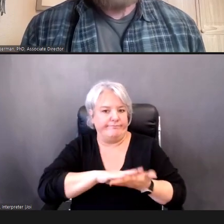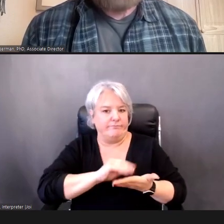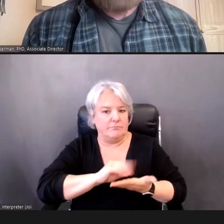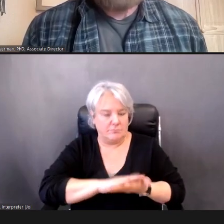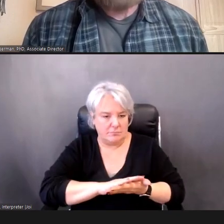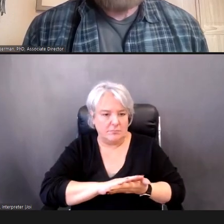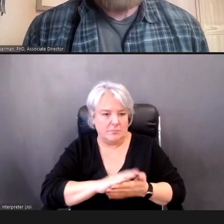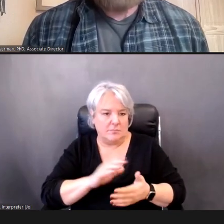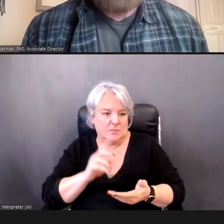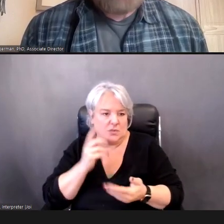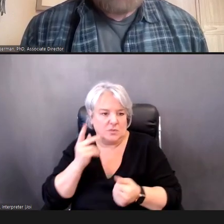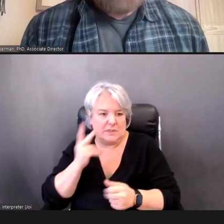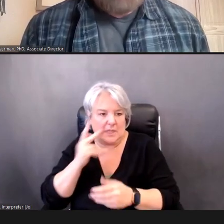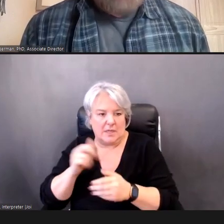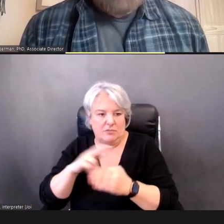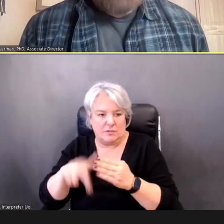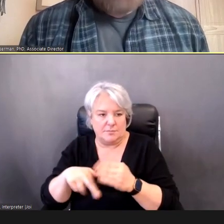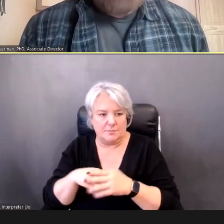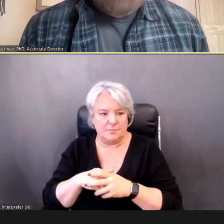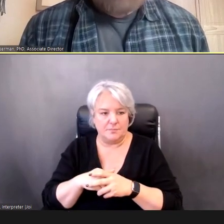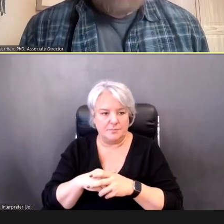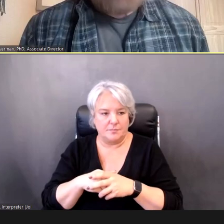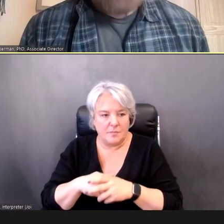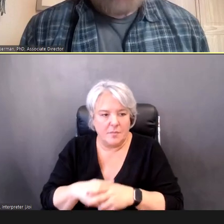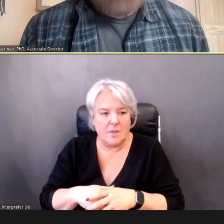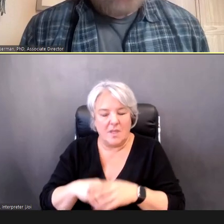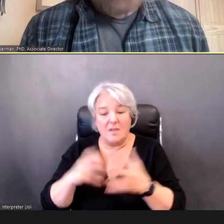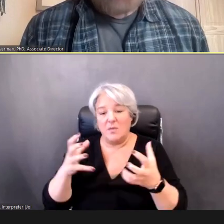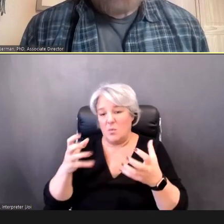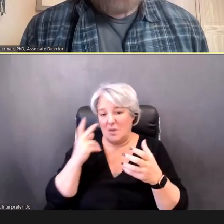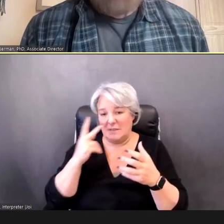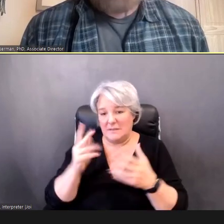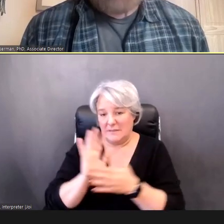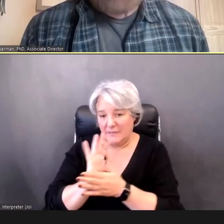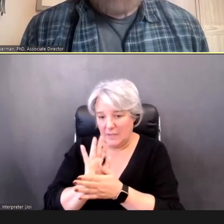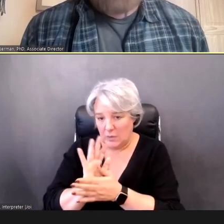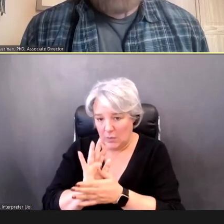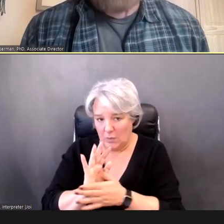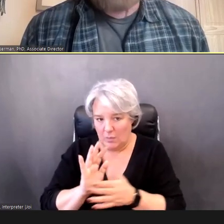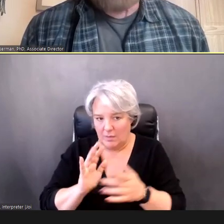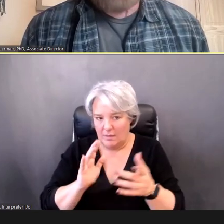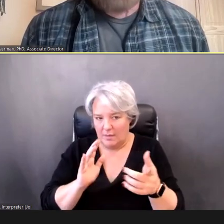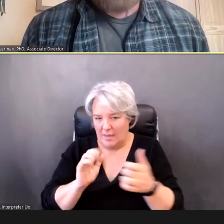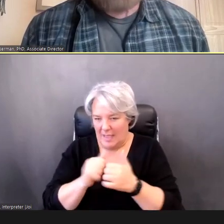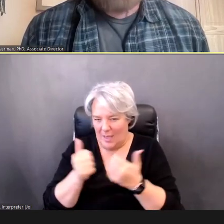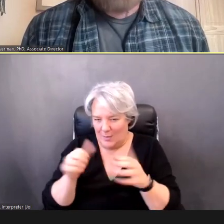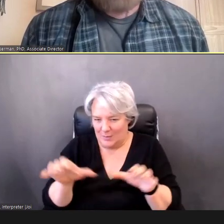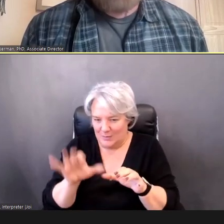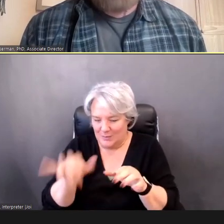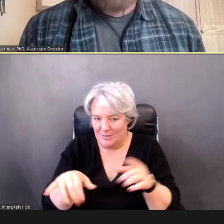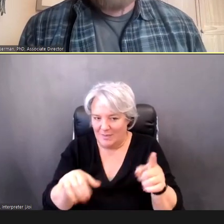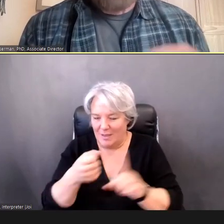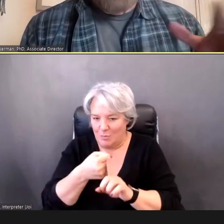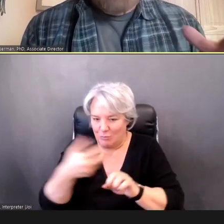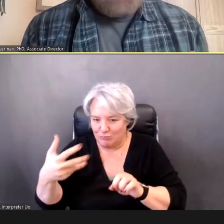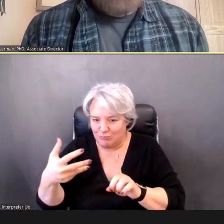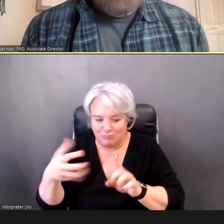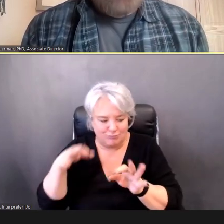And if you want to see videos of that played out in longer...